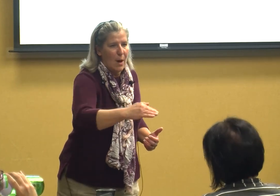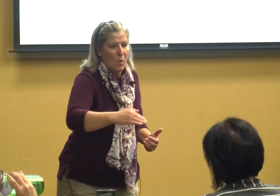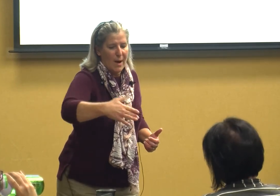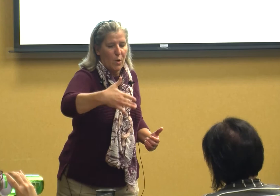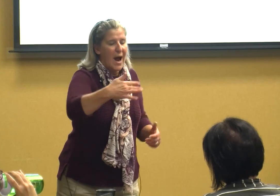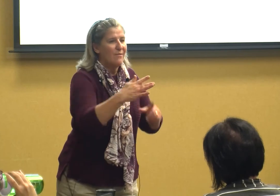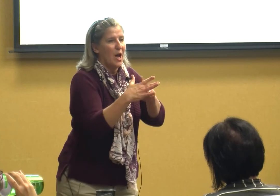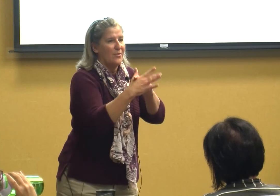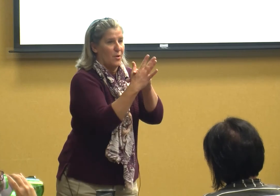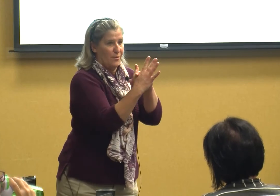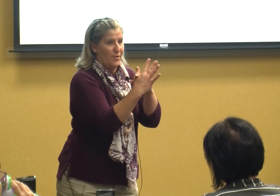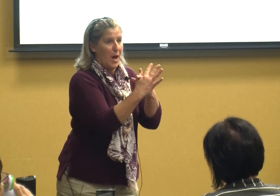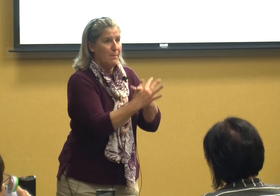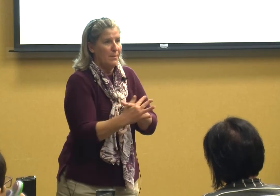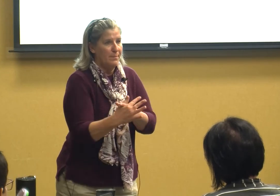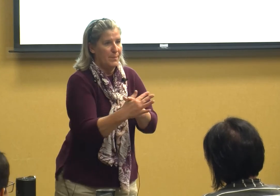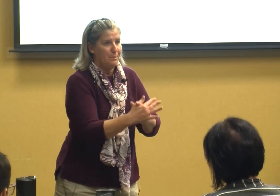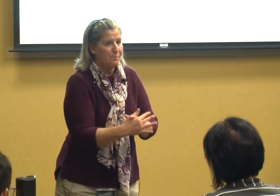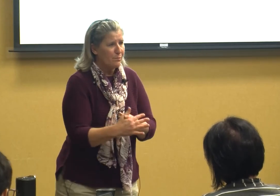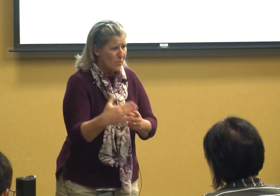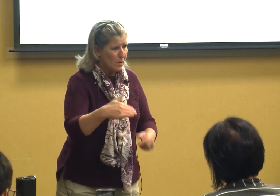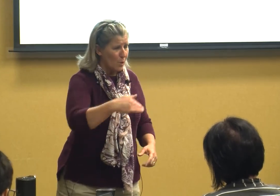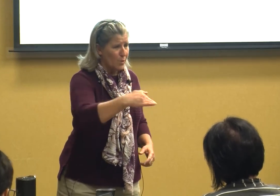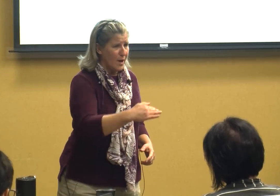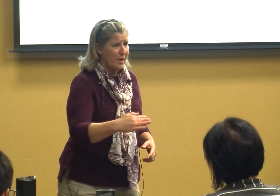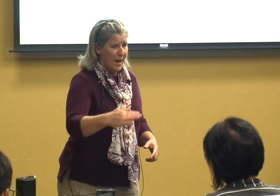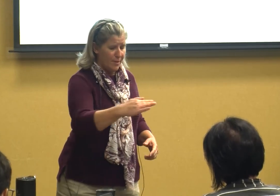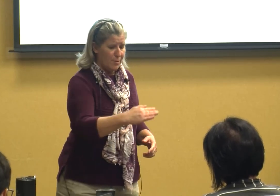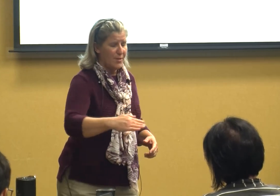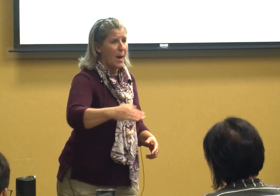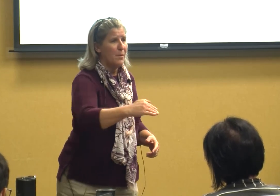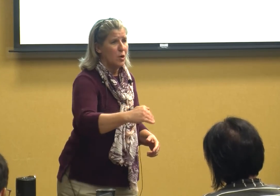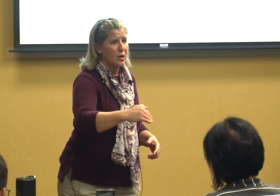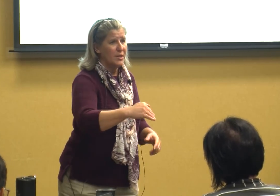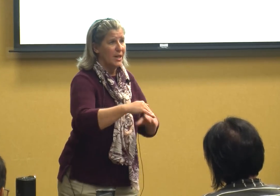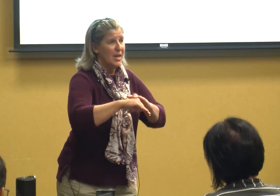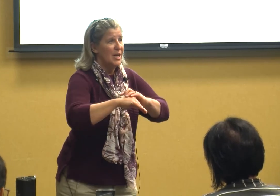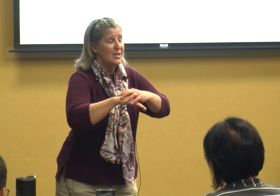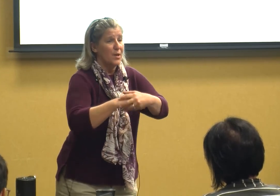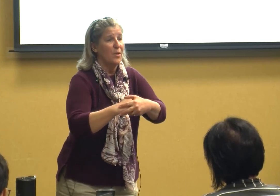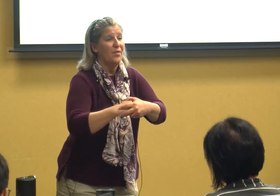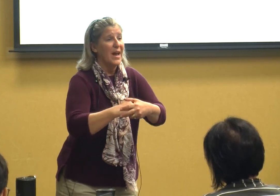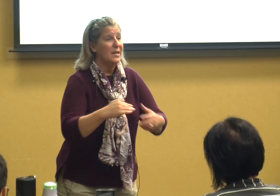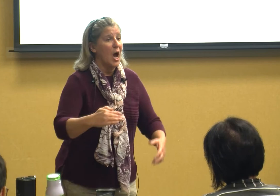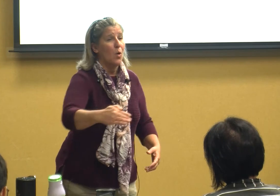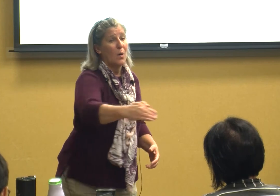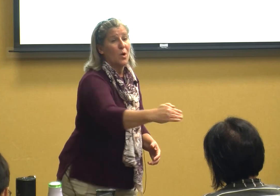way where I've got their thumb or that yeah their thumb hooked so that they know I want